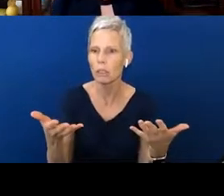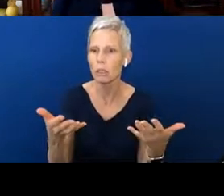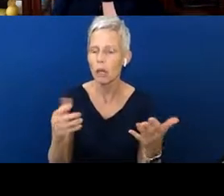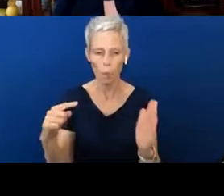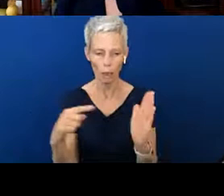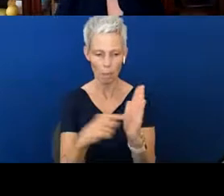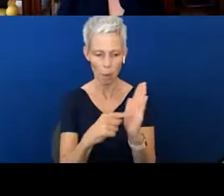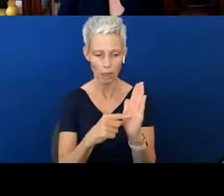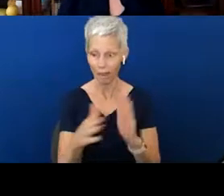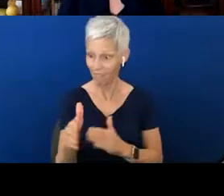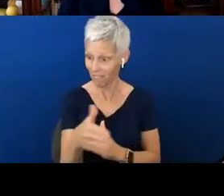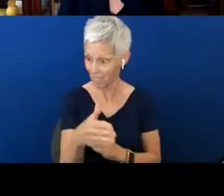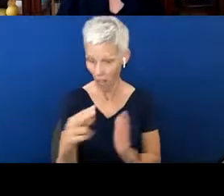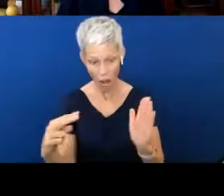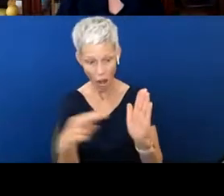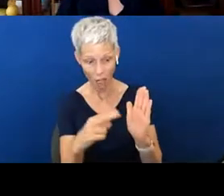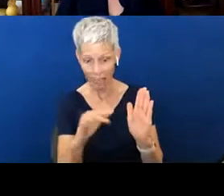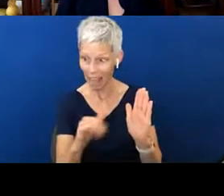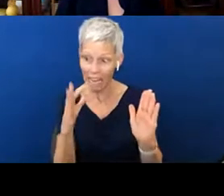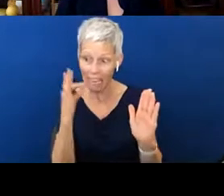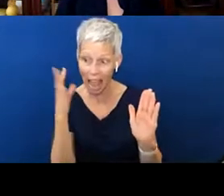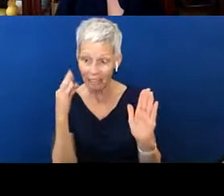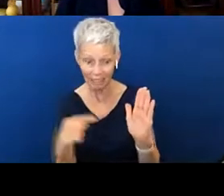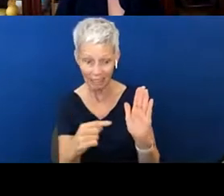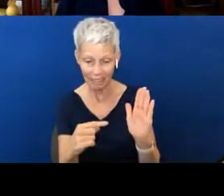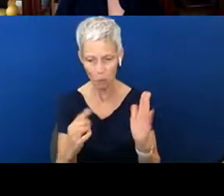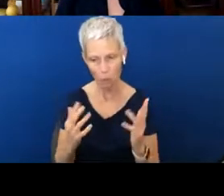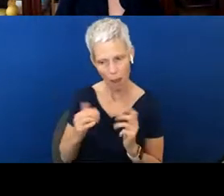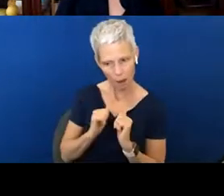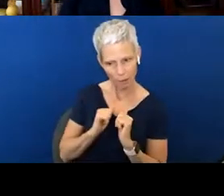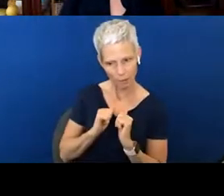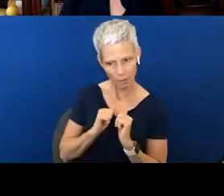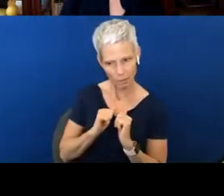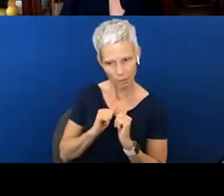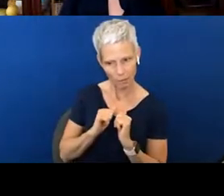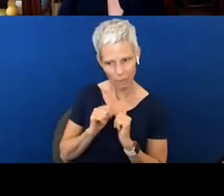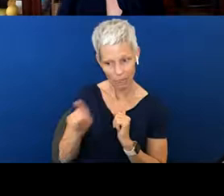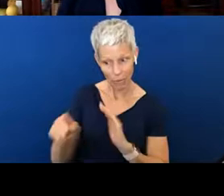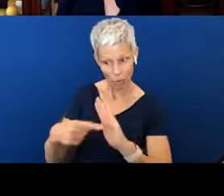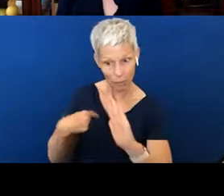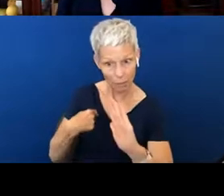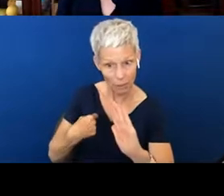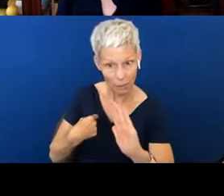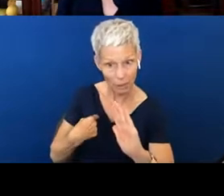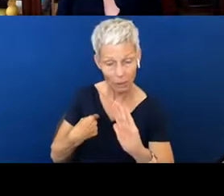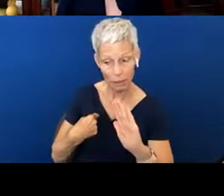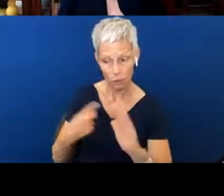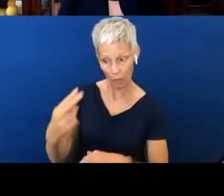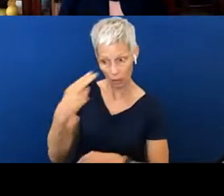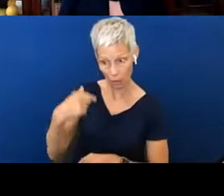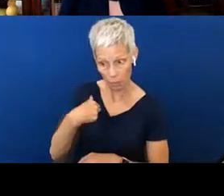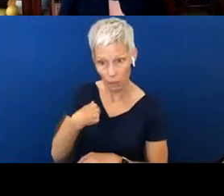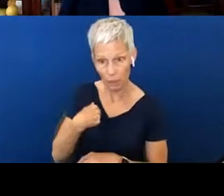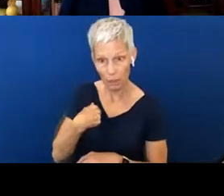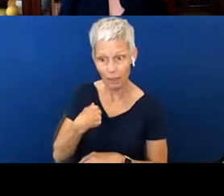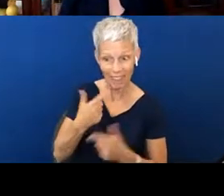look at that cat and wait.” Do they correct you? Do they look at you? Can you laugh? Is it funny?